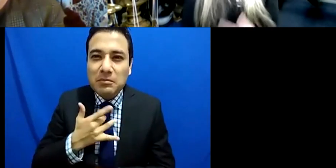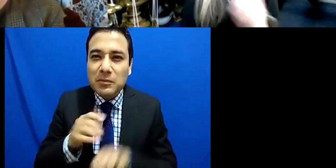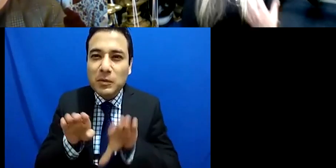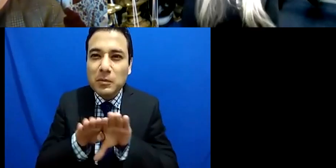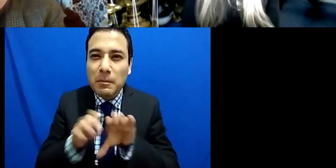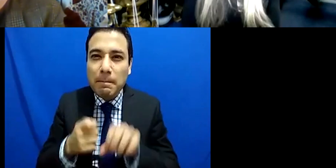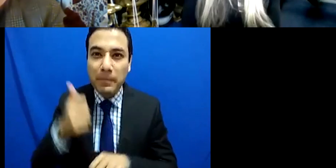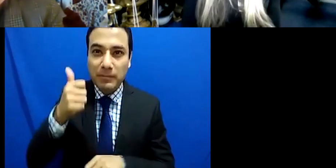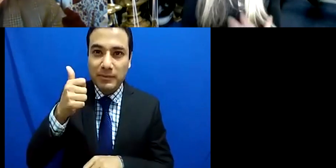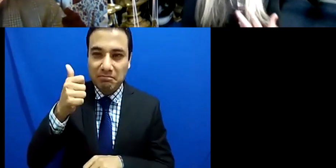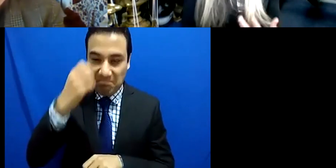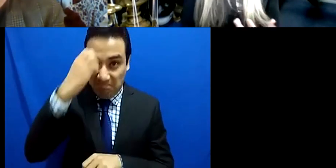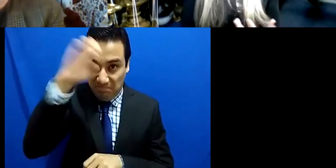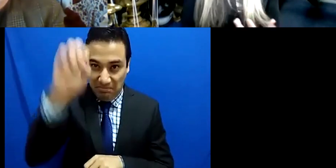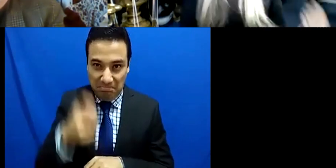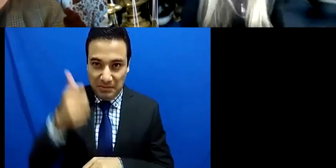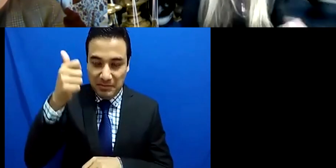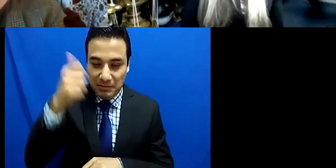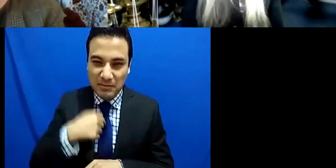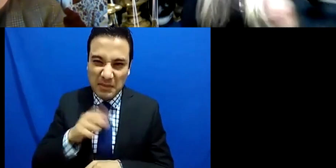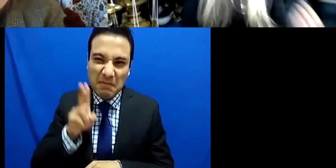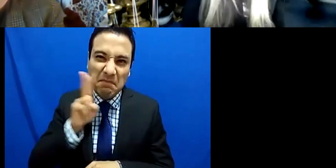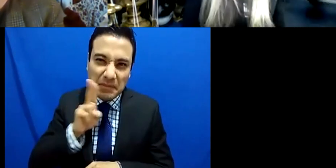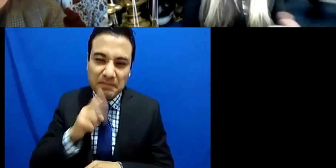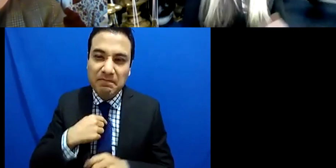very difficult when I'm asked what's your favorite instrument, what's your favorite composer, what's